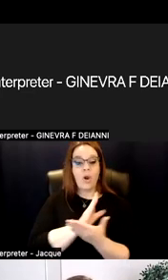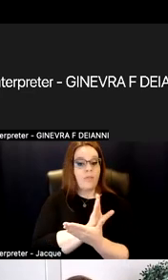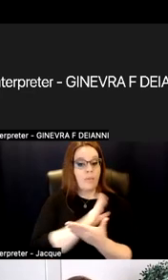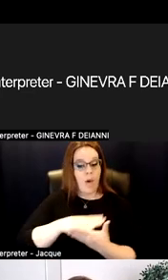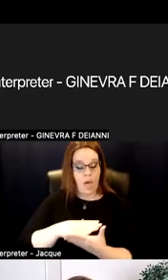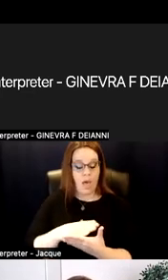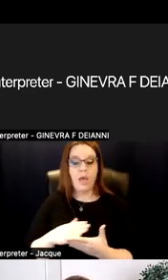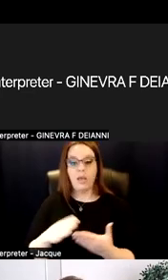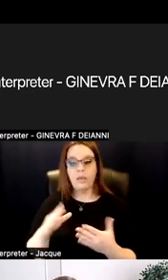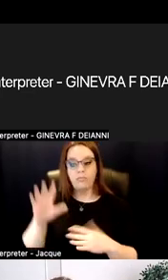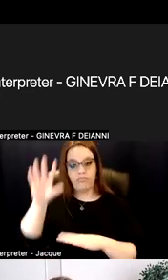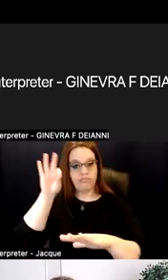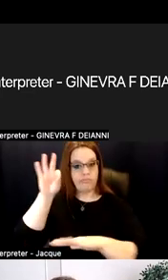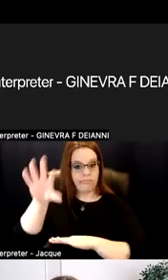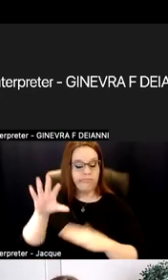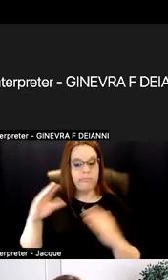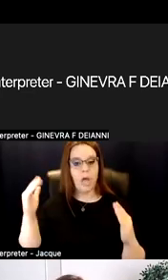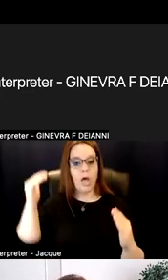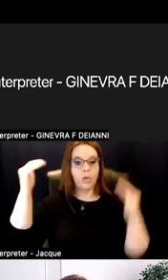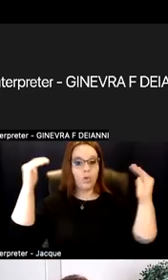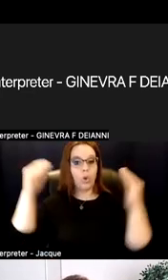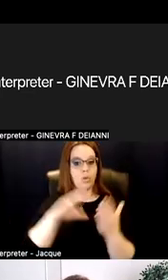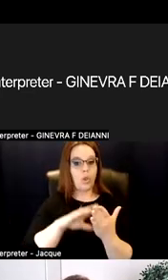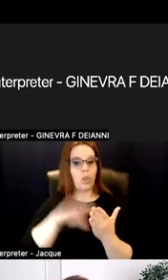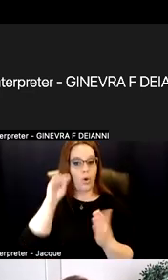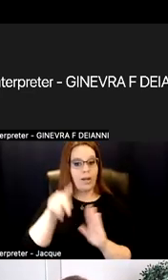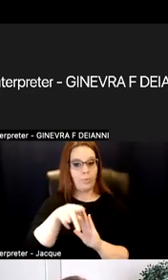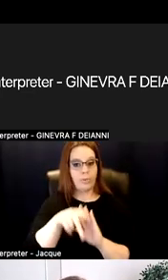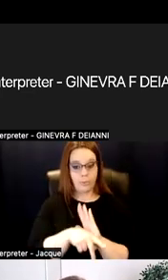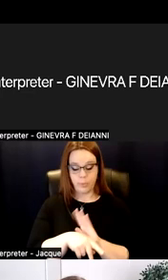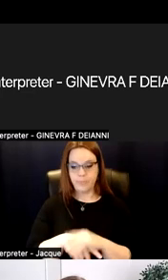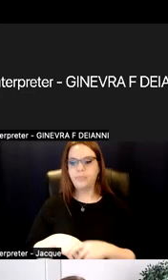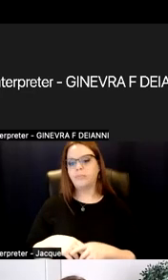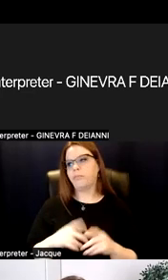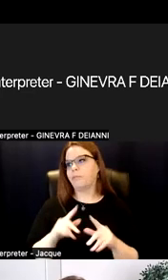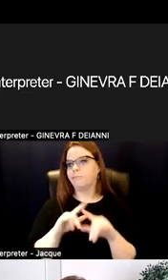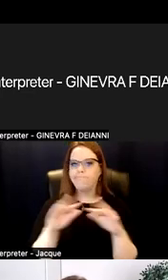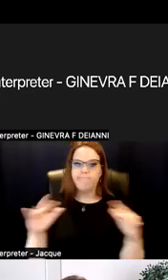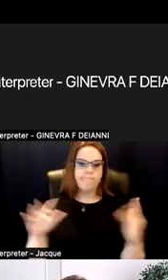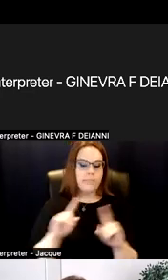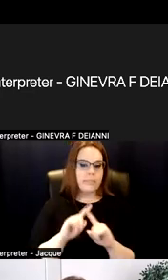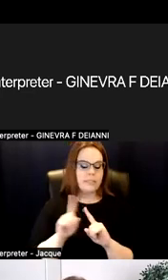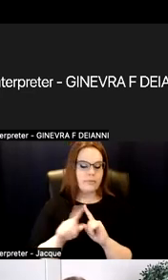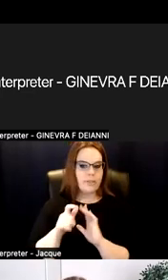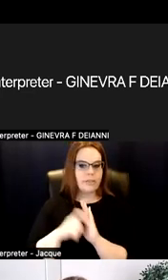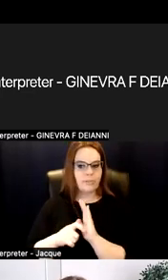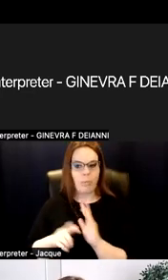are adult learning principles. And there's a variety of literature on this. And I've summarized it into three main parts